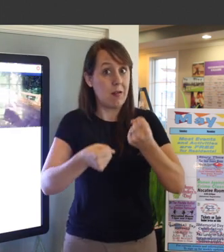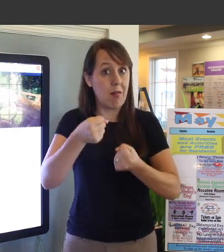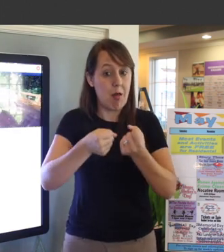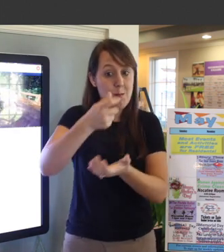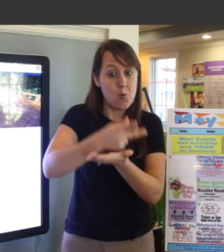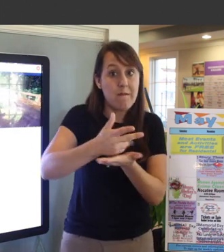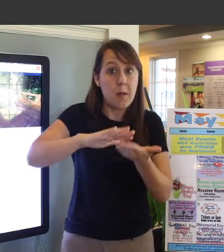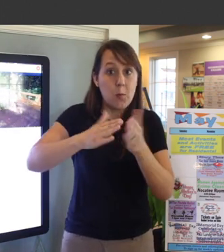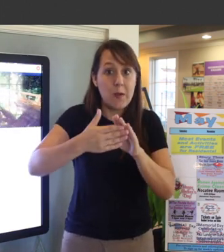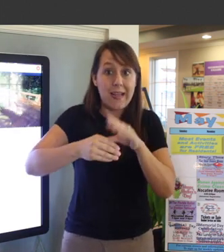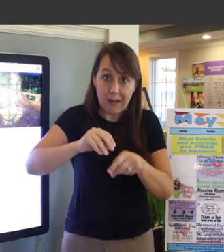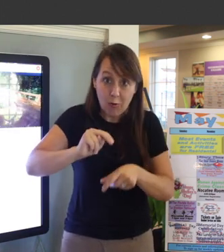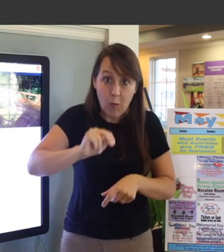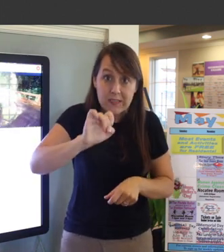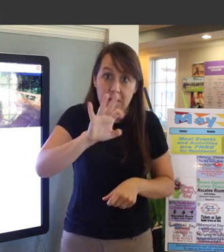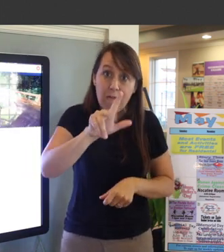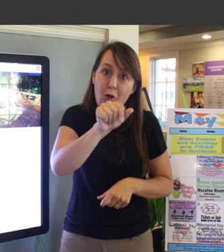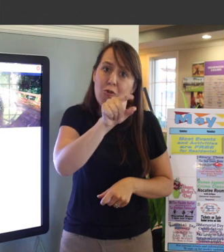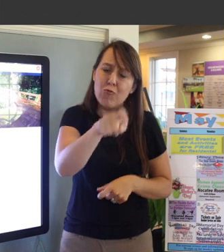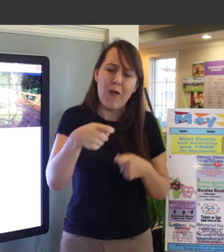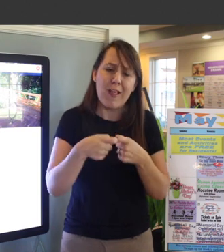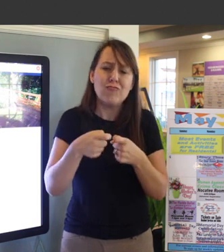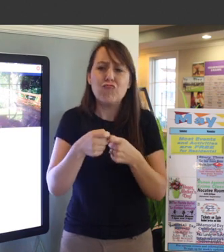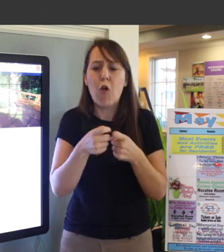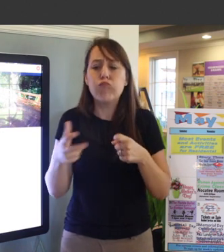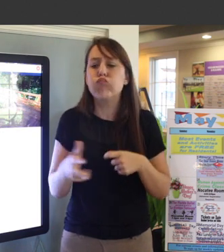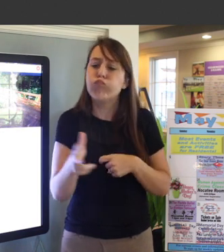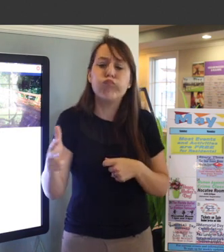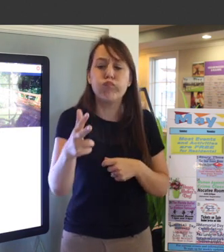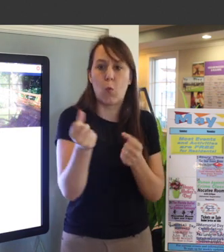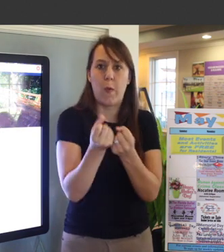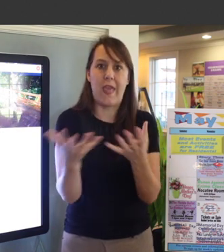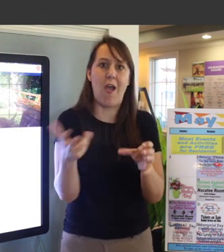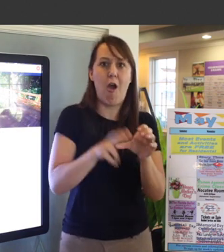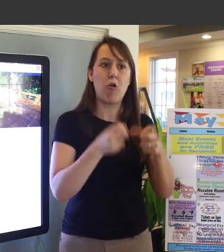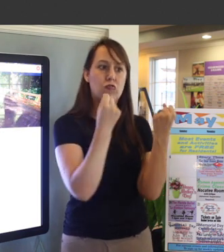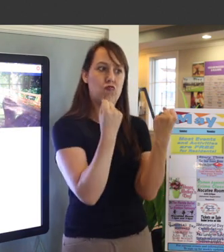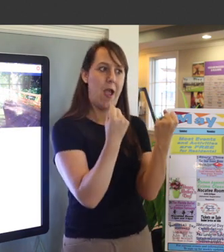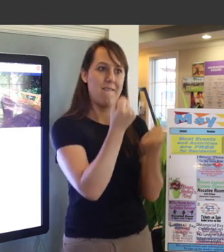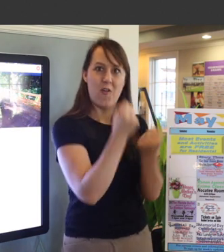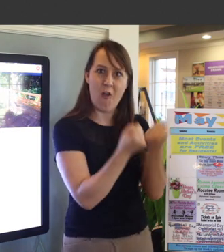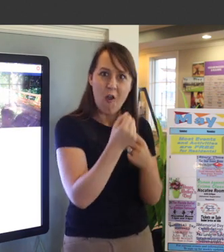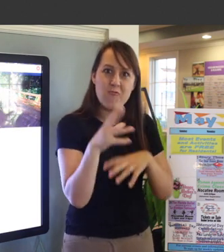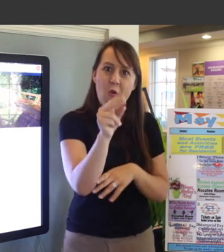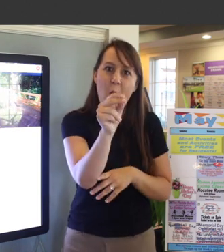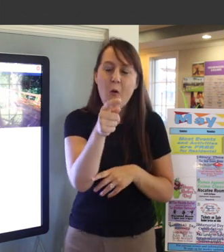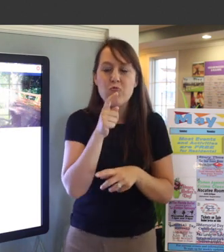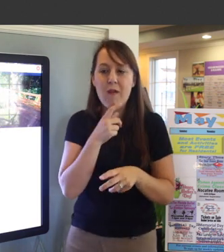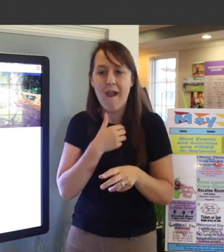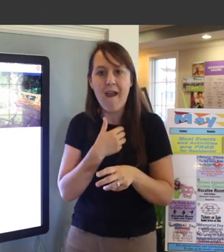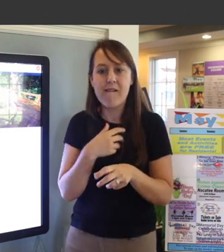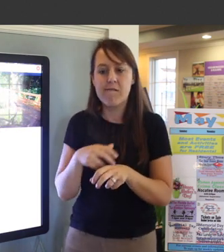So this is your way around without having to drive your car you simply hop on this- on your battery charged golf cart